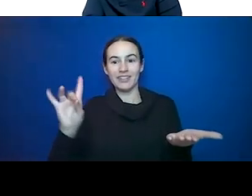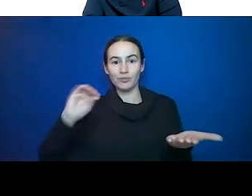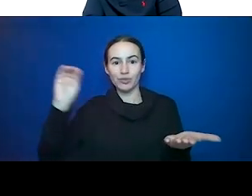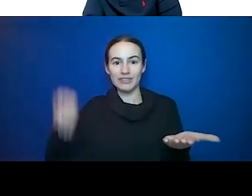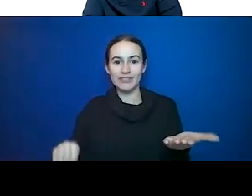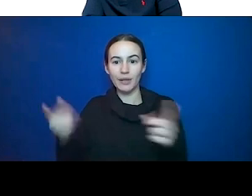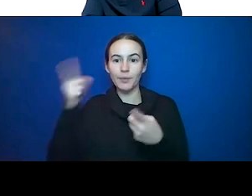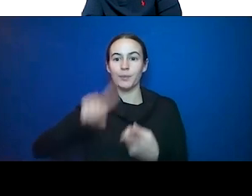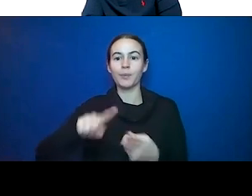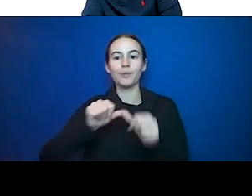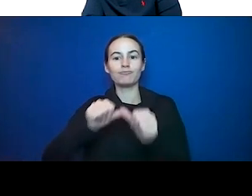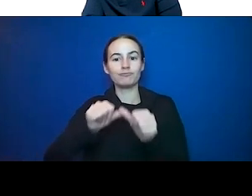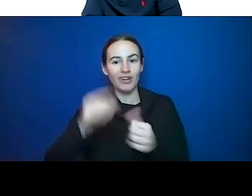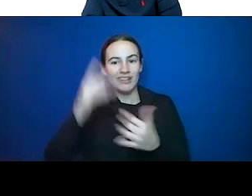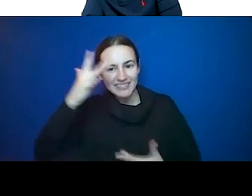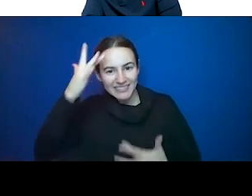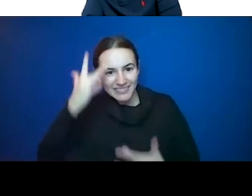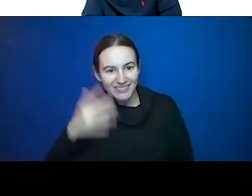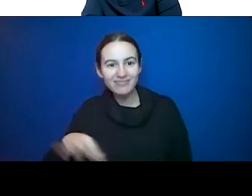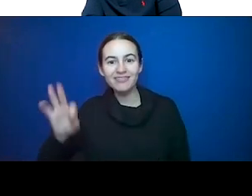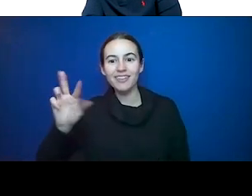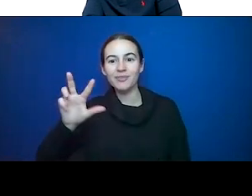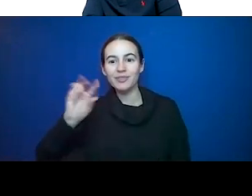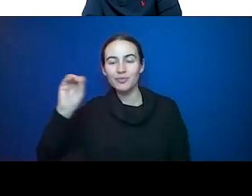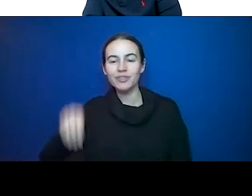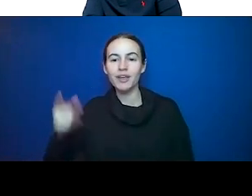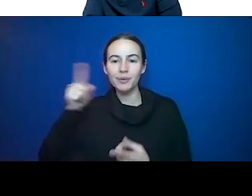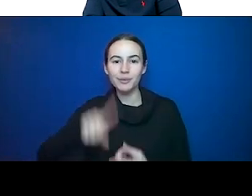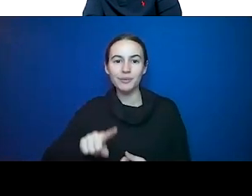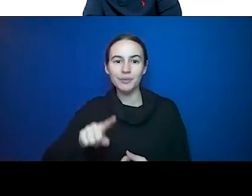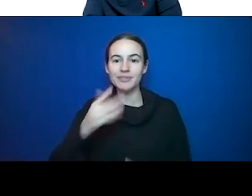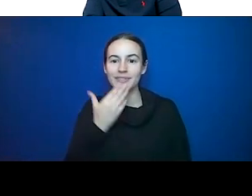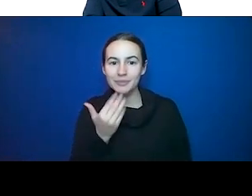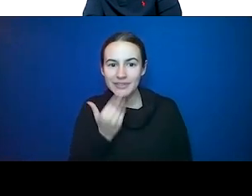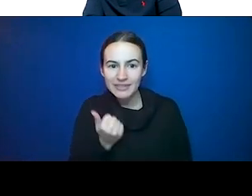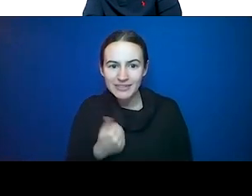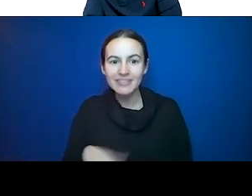reduction in chronic disease. 93% reduction in diabetes. 80% decrease in incidence of